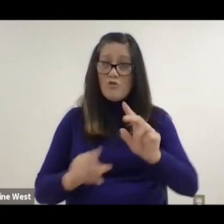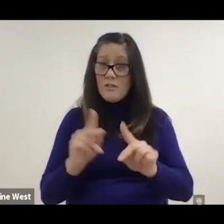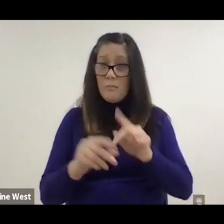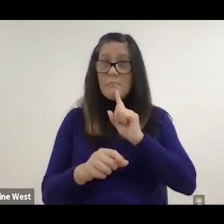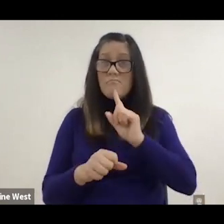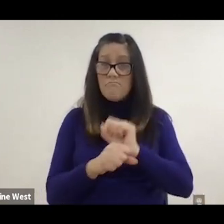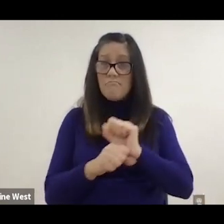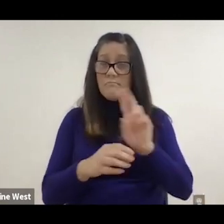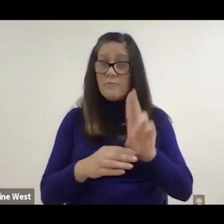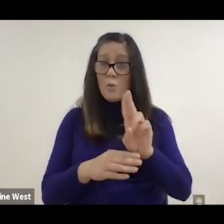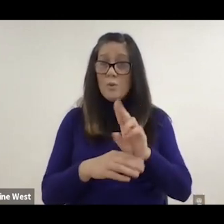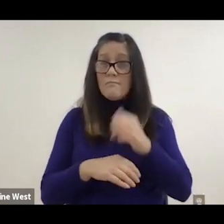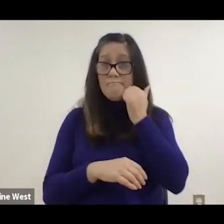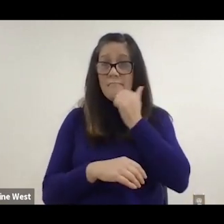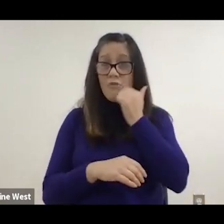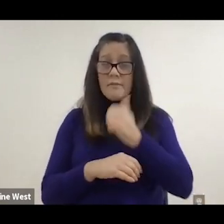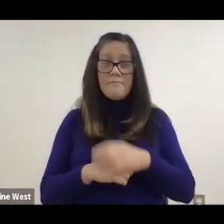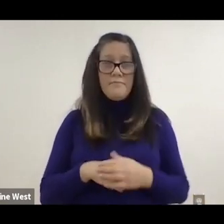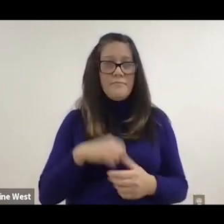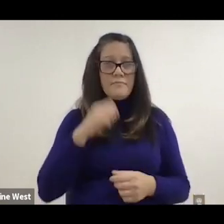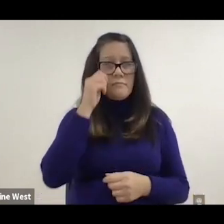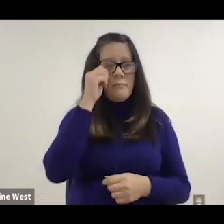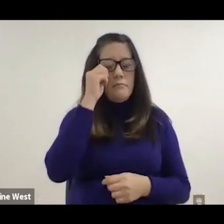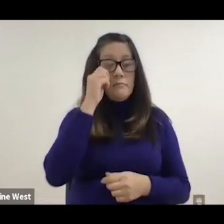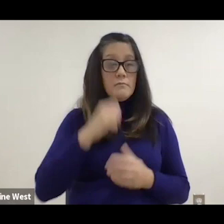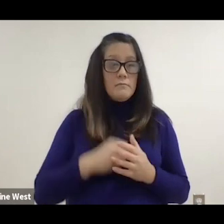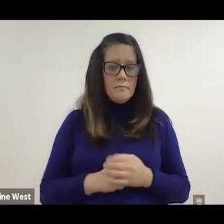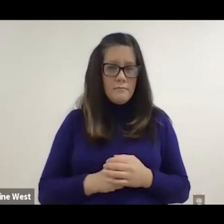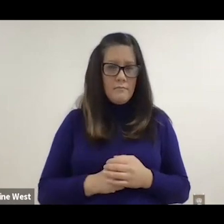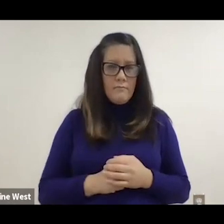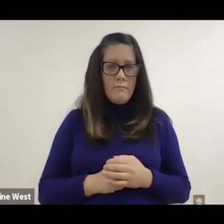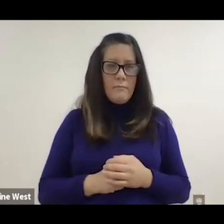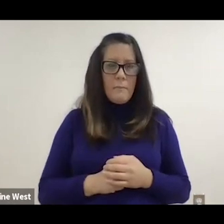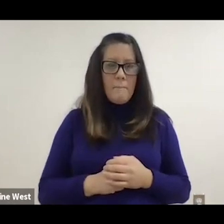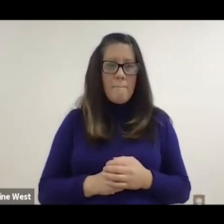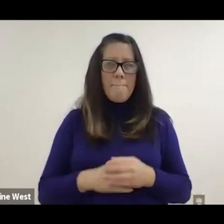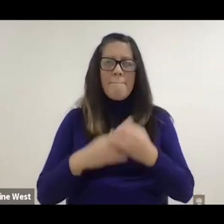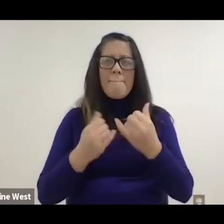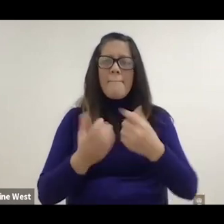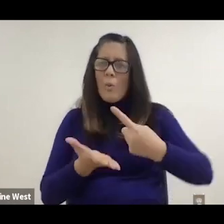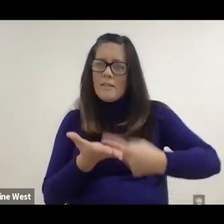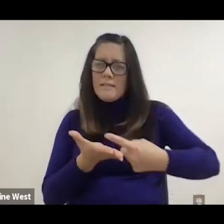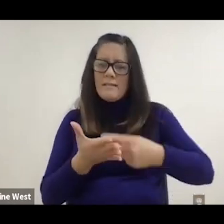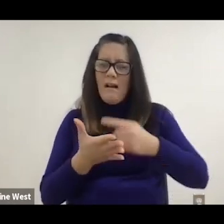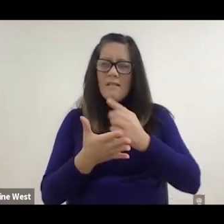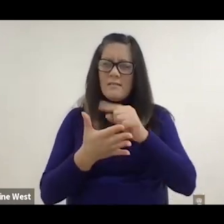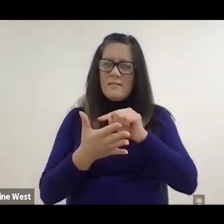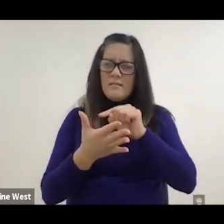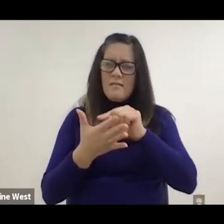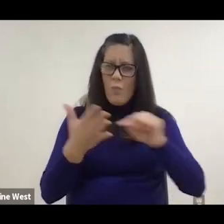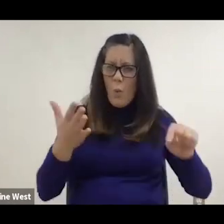To help address some of those problems,